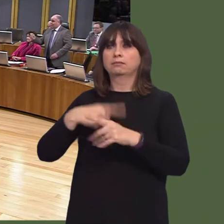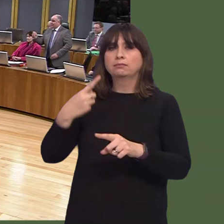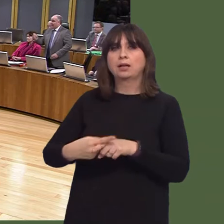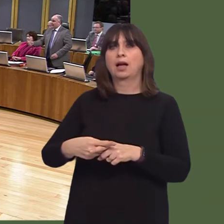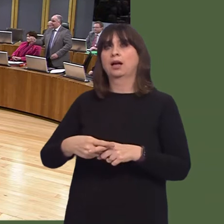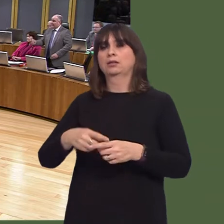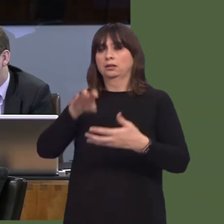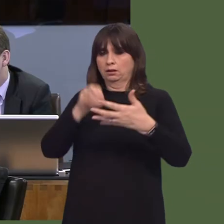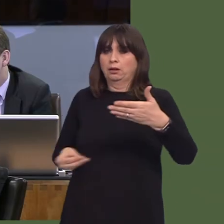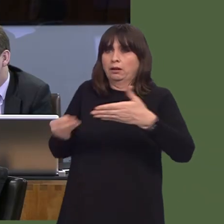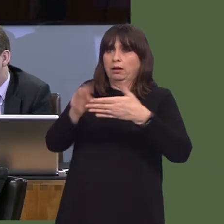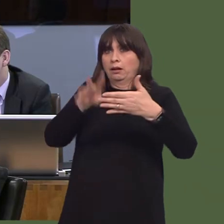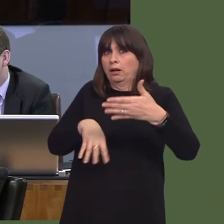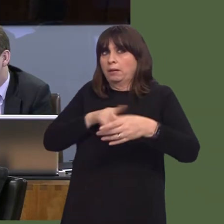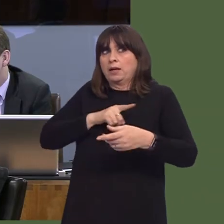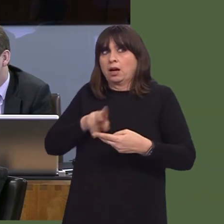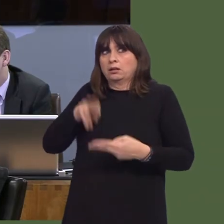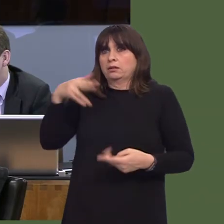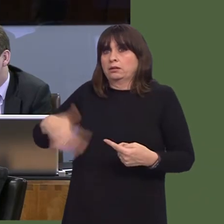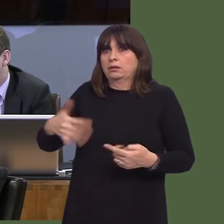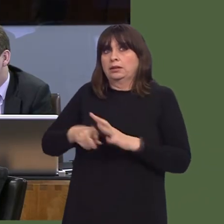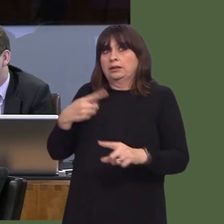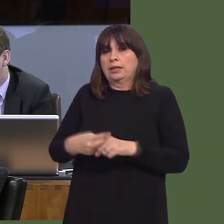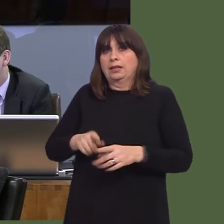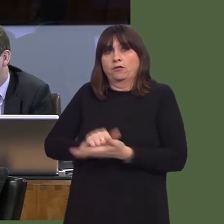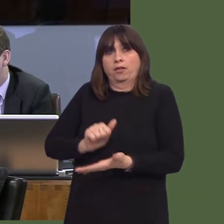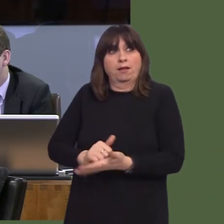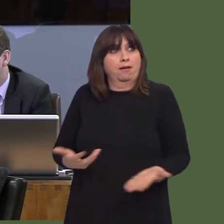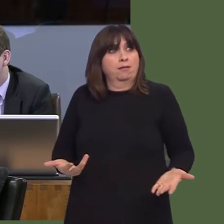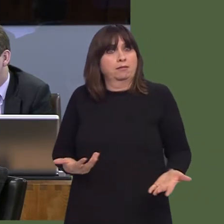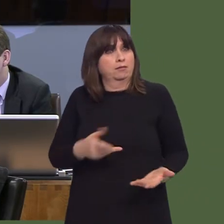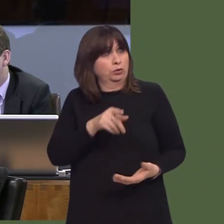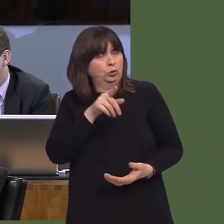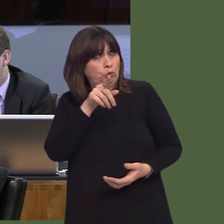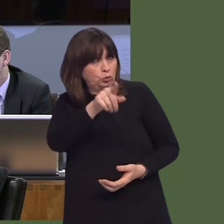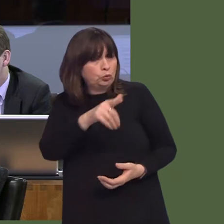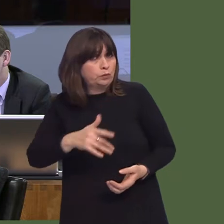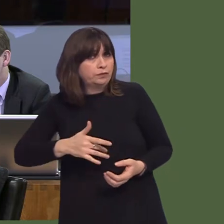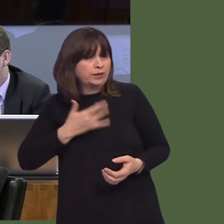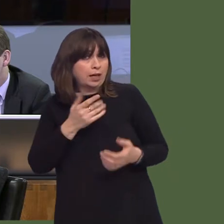Because the point is well made: how do you as a youngster cope with all theó?